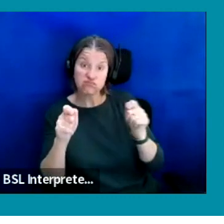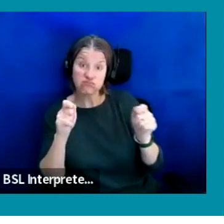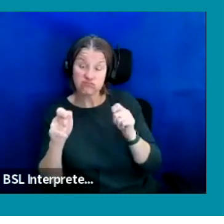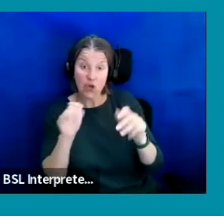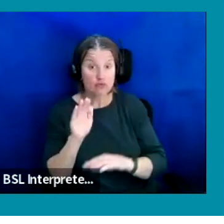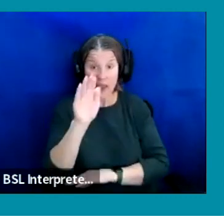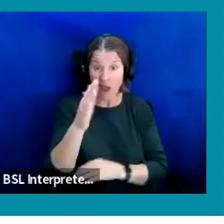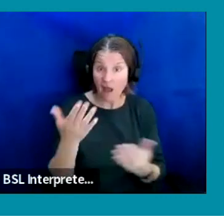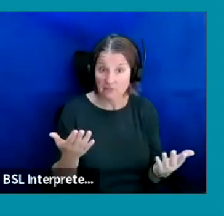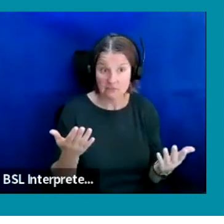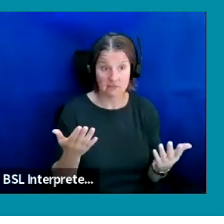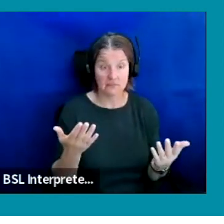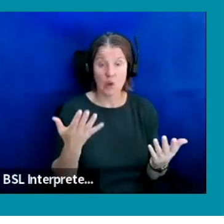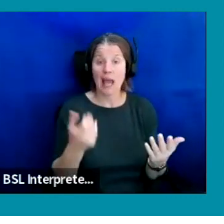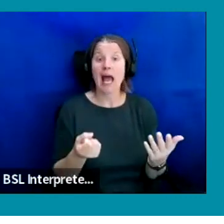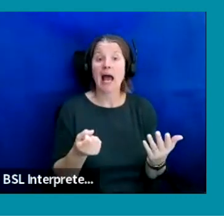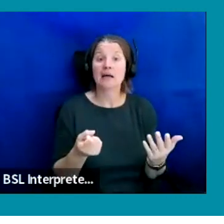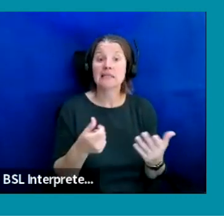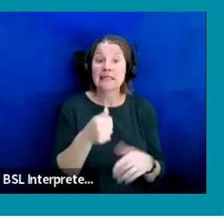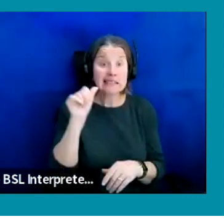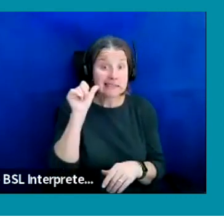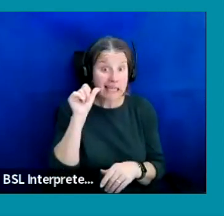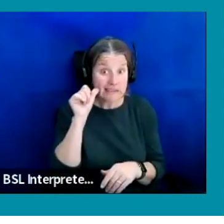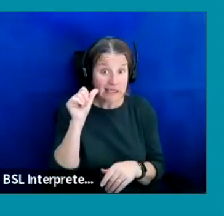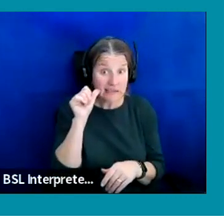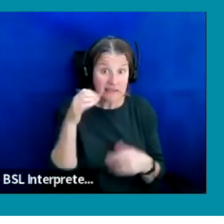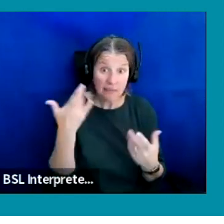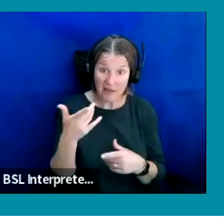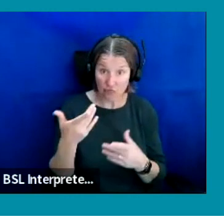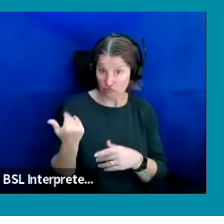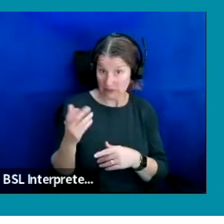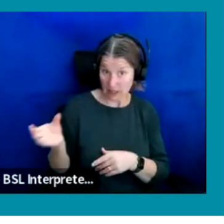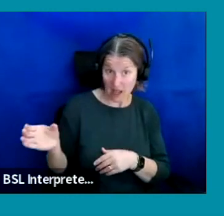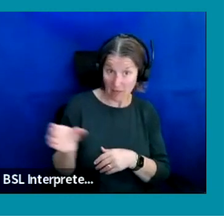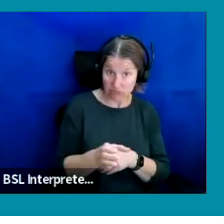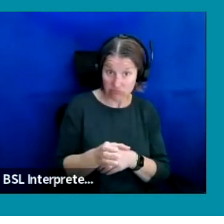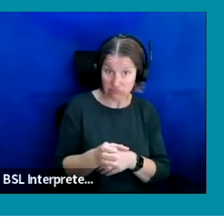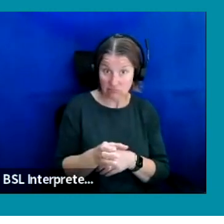So we had a dentist recently come in and one of our trainee Researchers scheme, she was